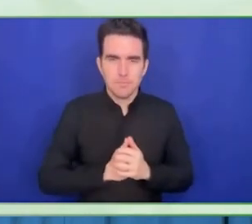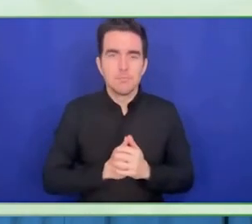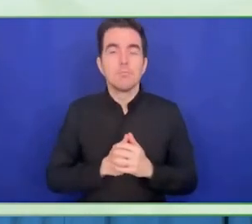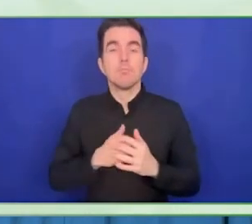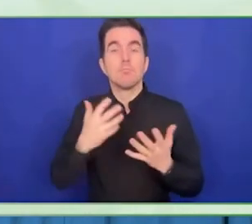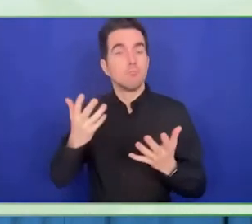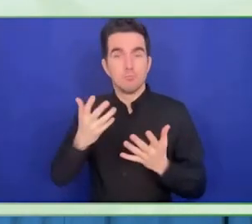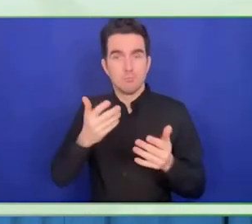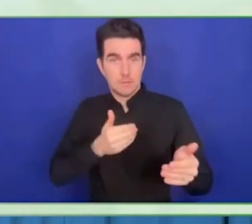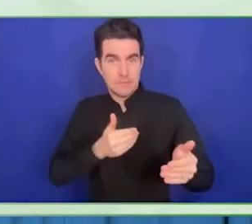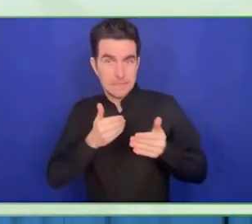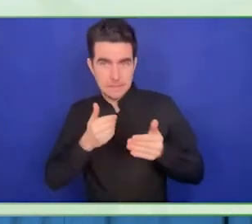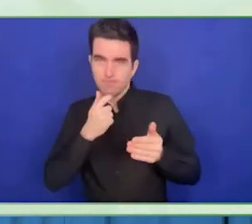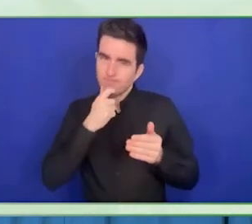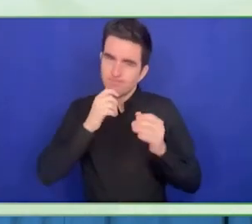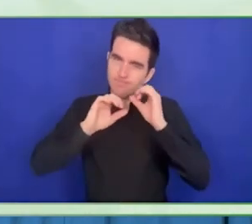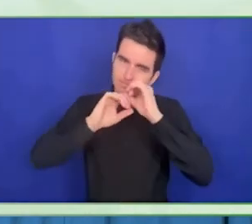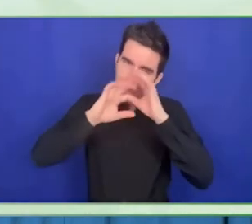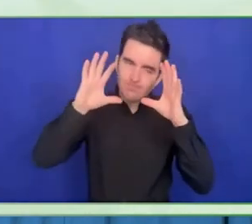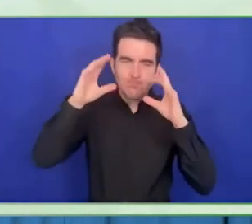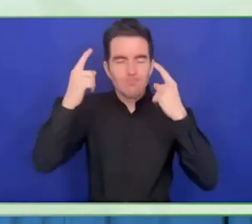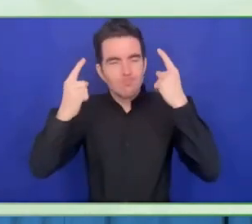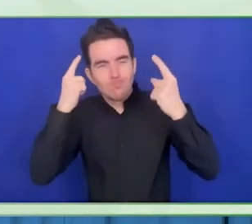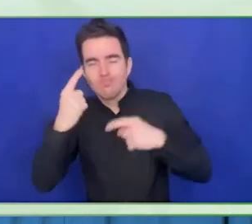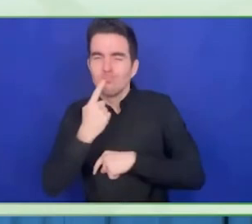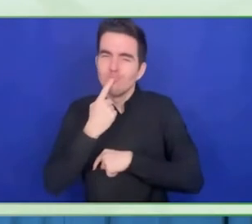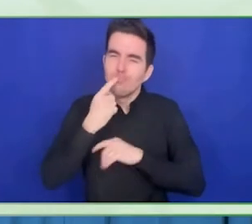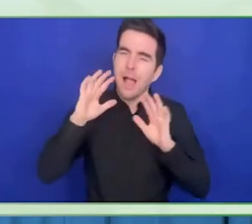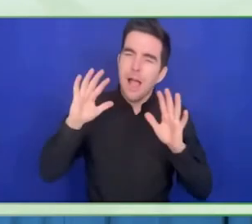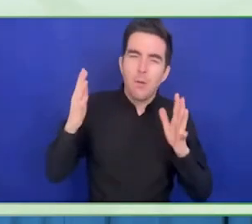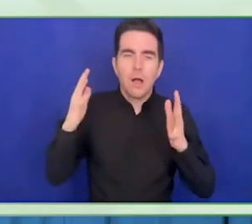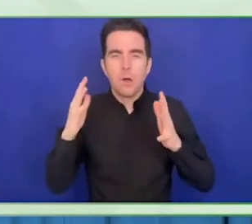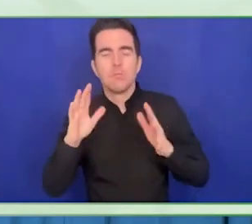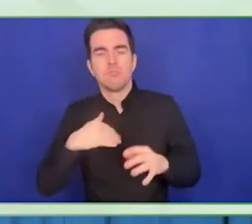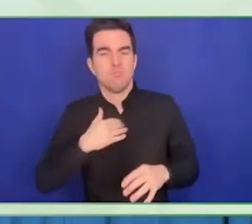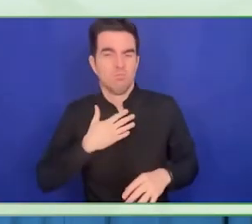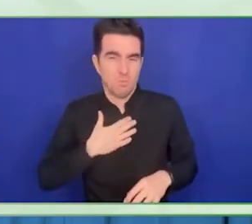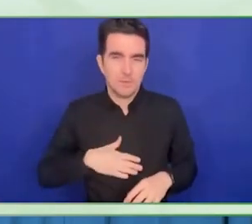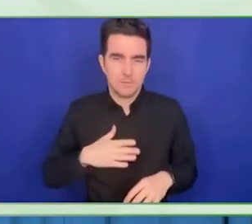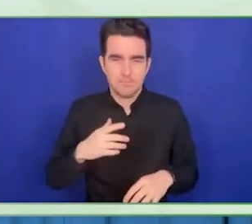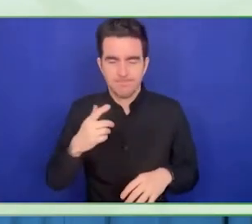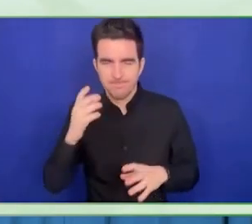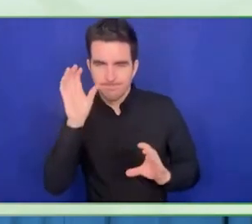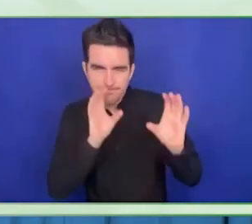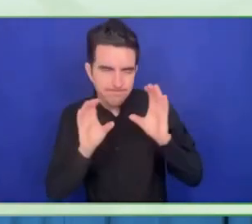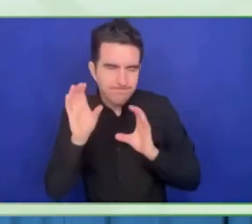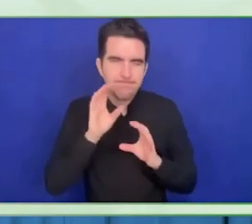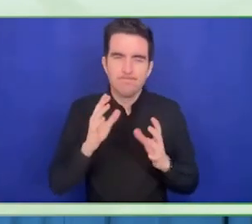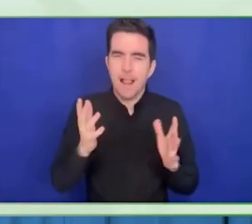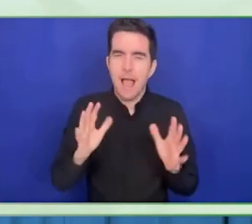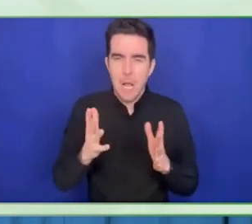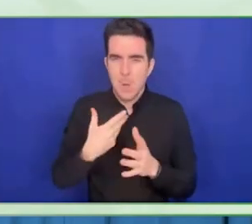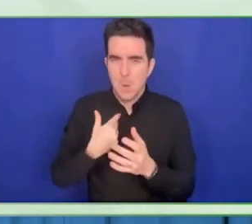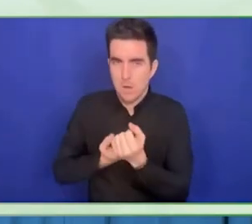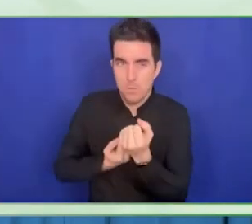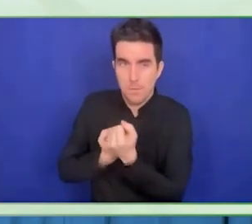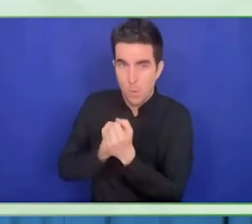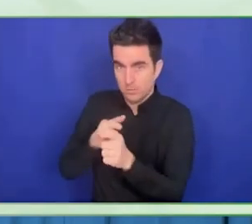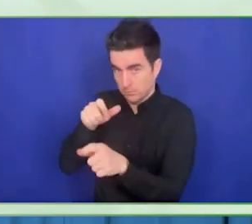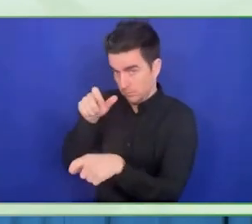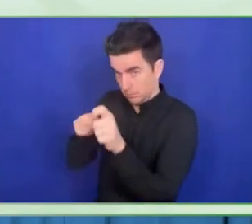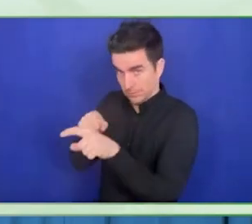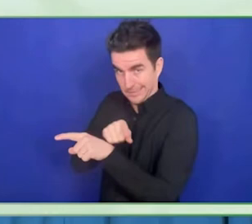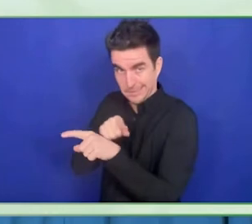And I hope we can change the system in the start-up programs as